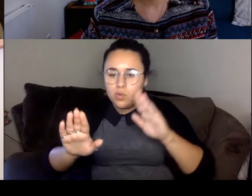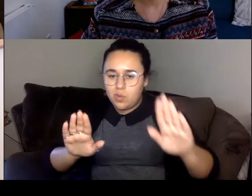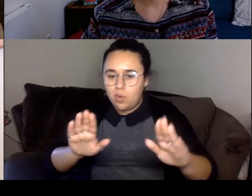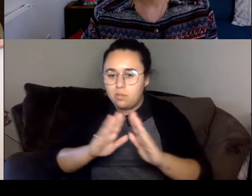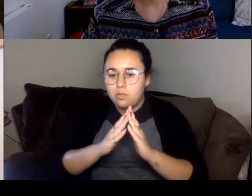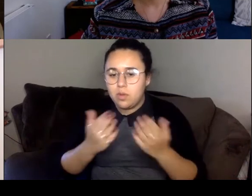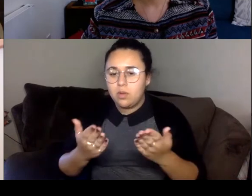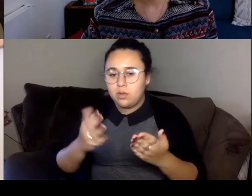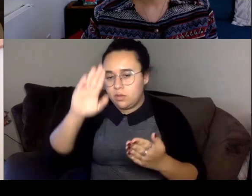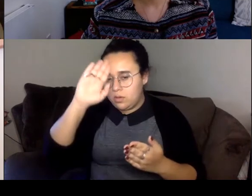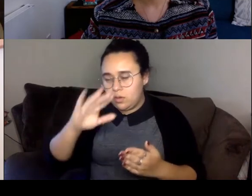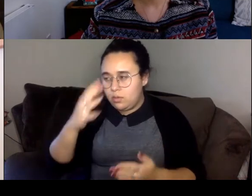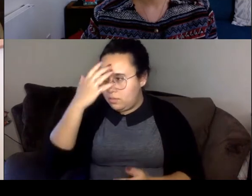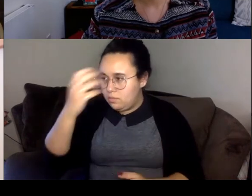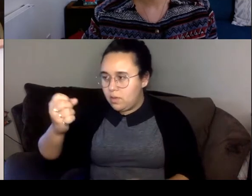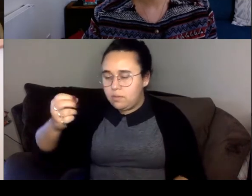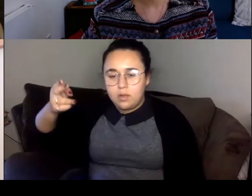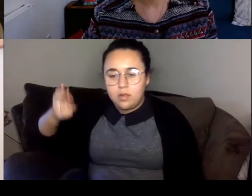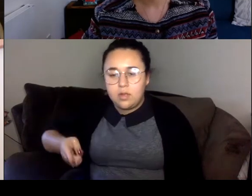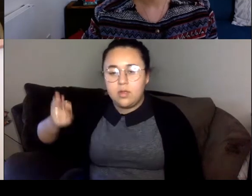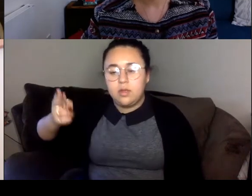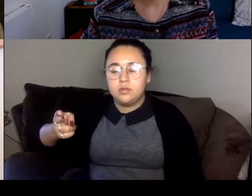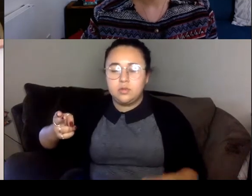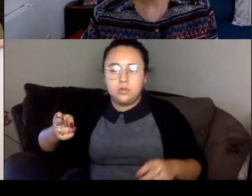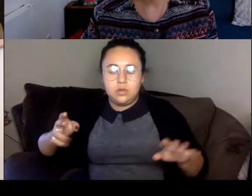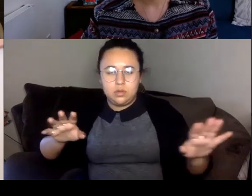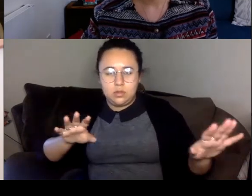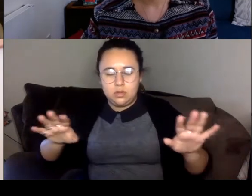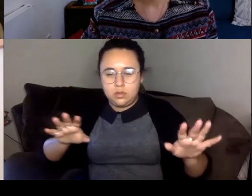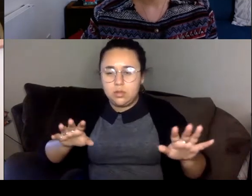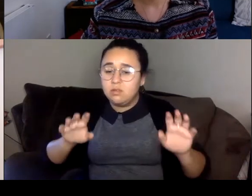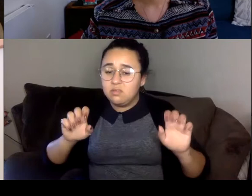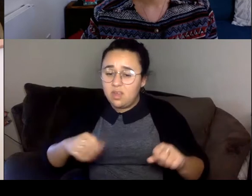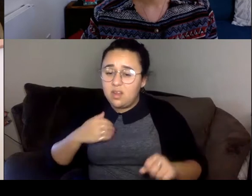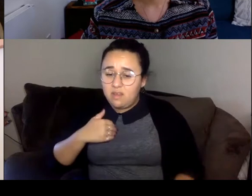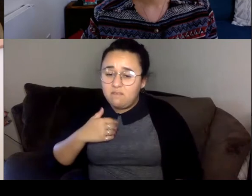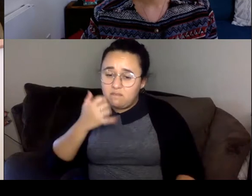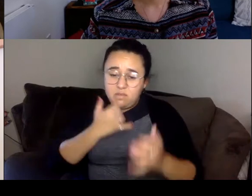no memory history it's all sort of fallible depending on who is telling it, you know what